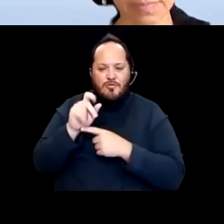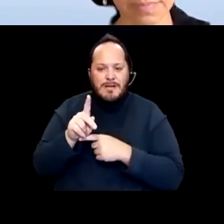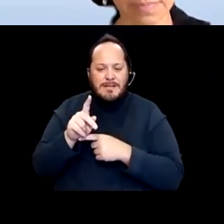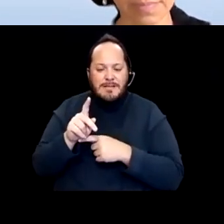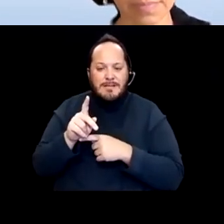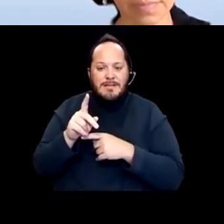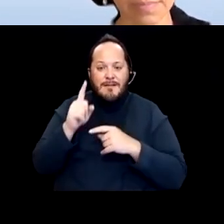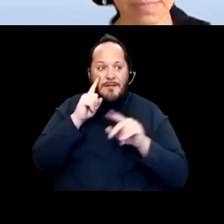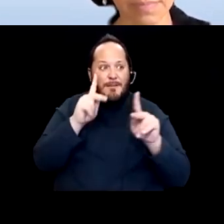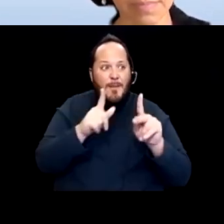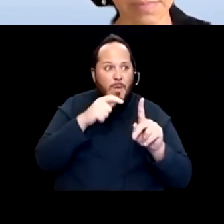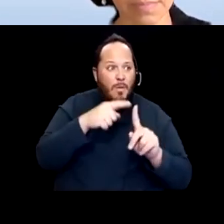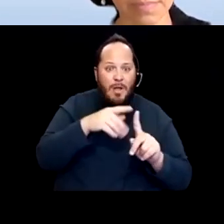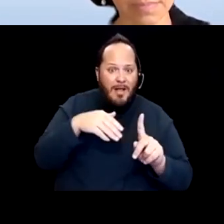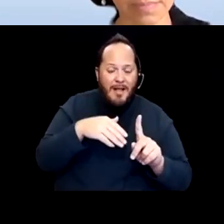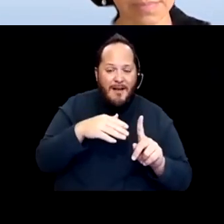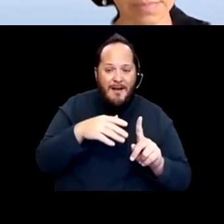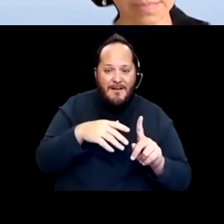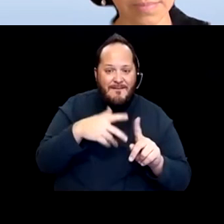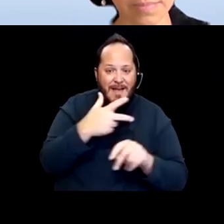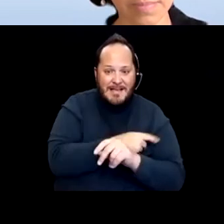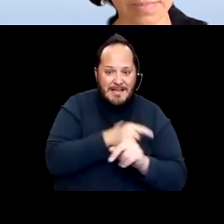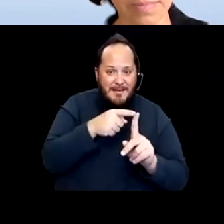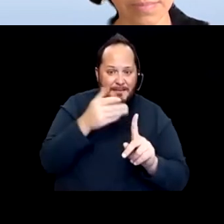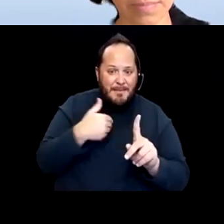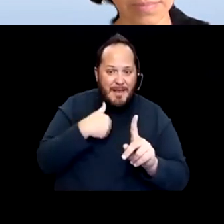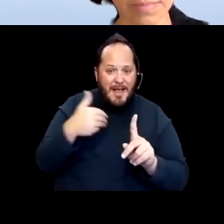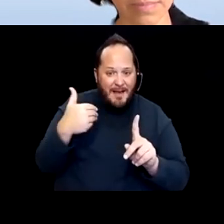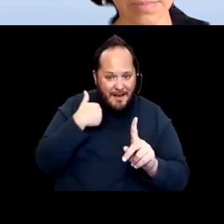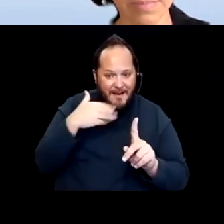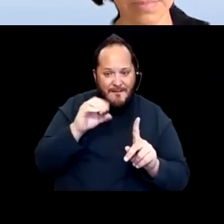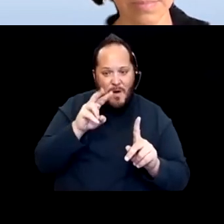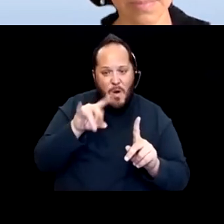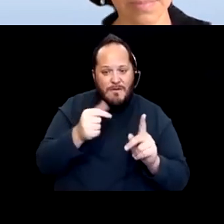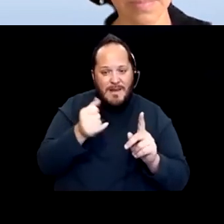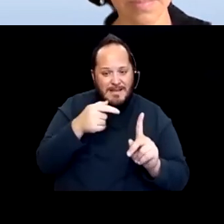are carrying the COVID-19 infection. So.